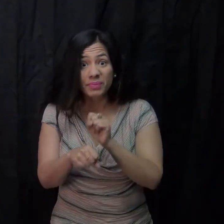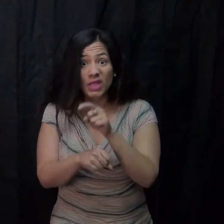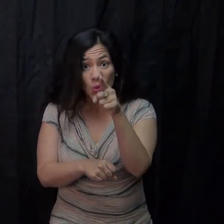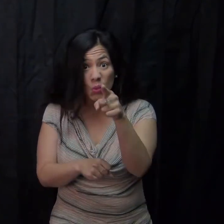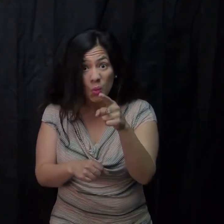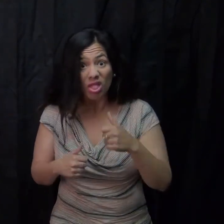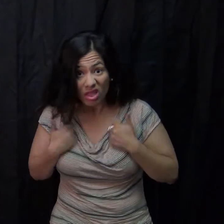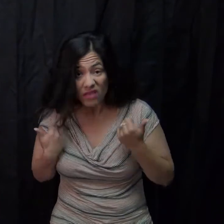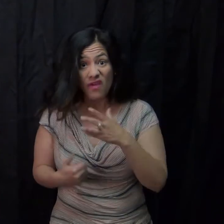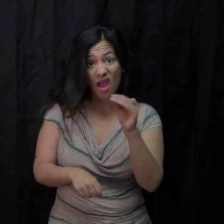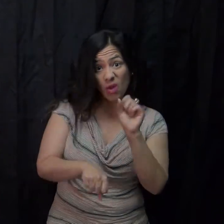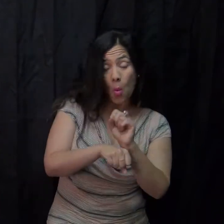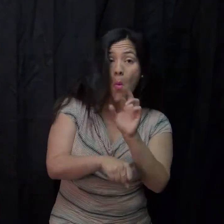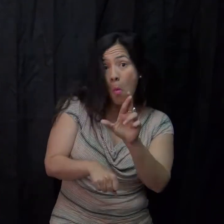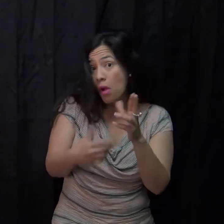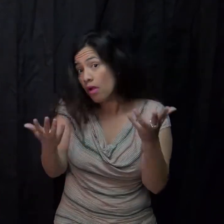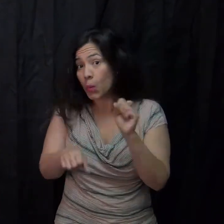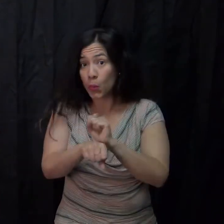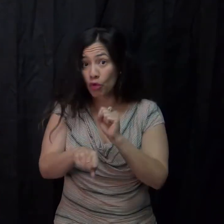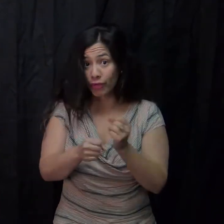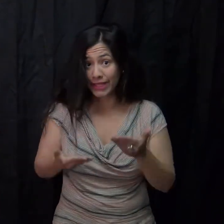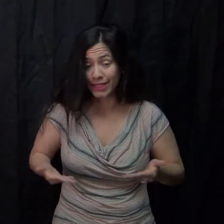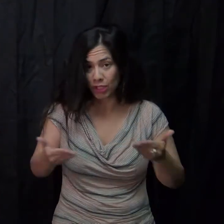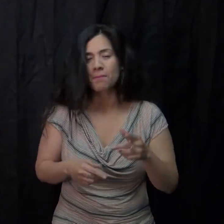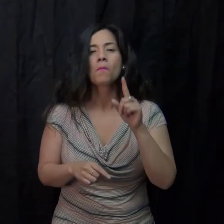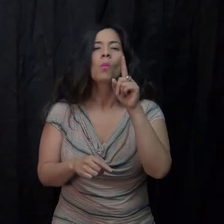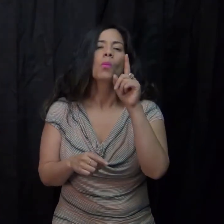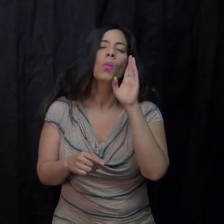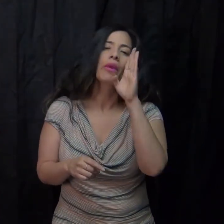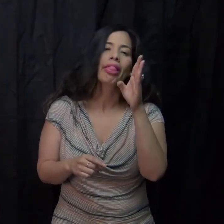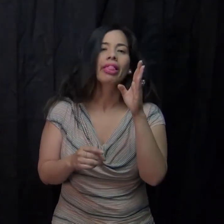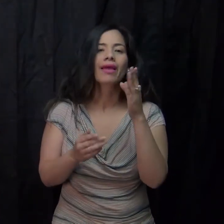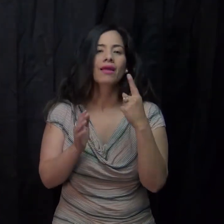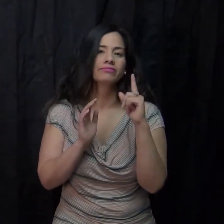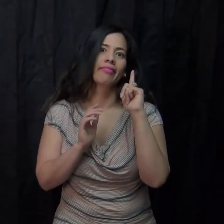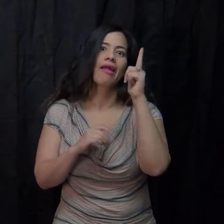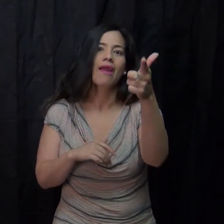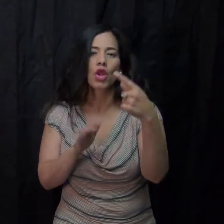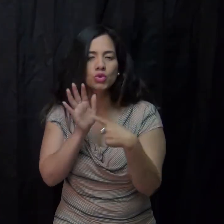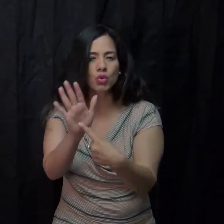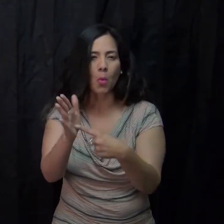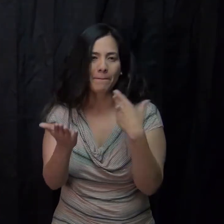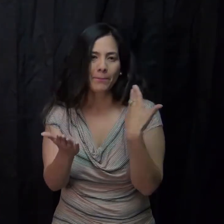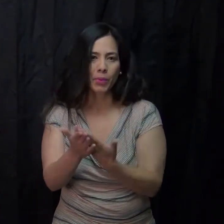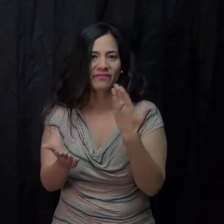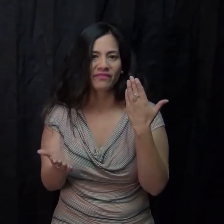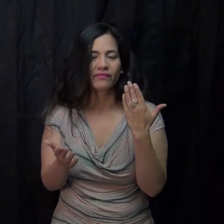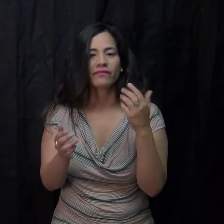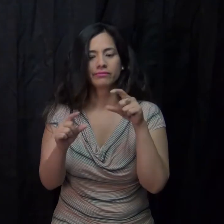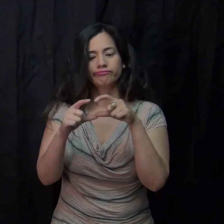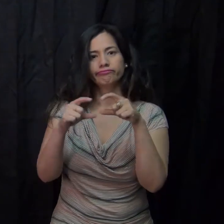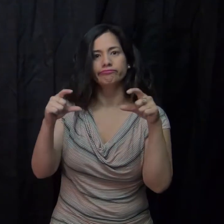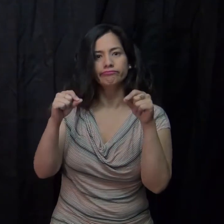They will ask for proof that you do live/work in San Leandro with your